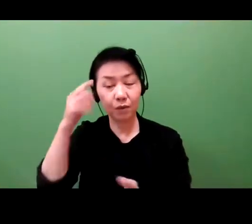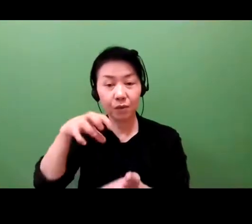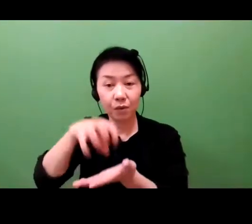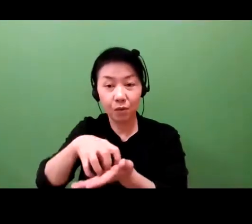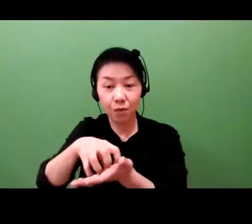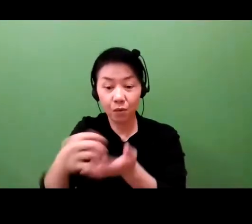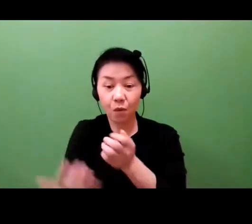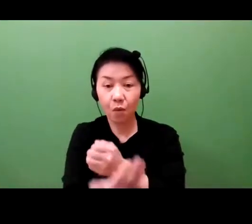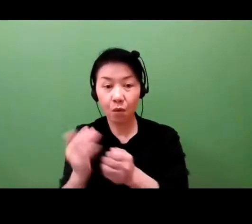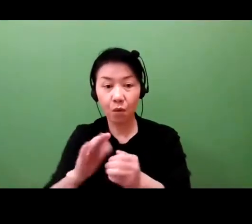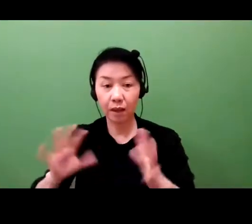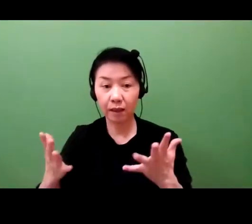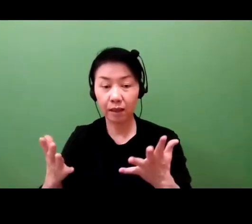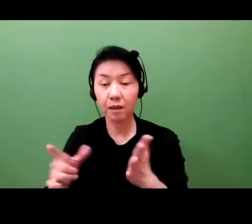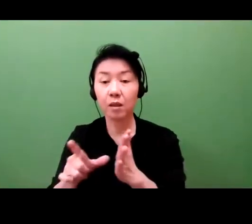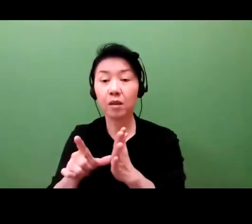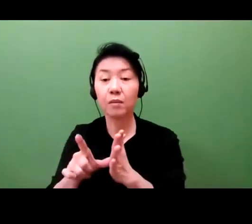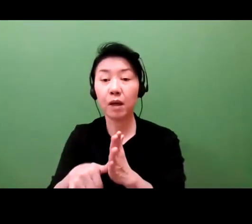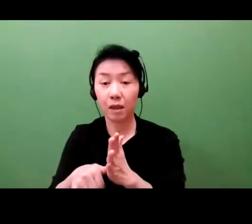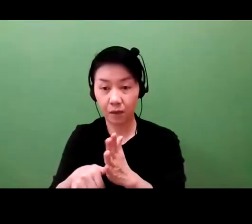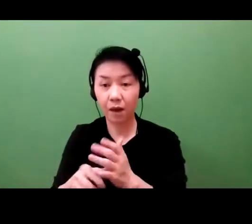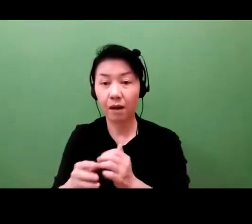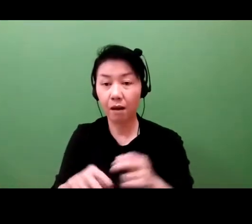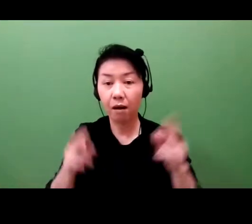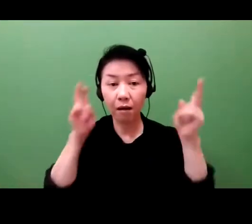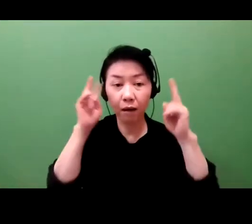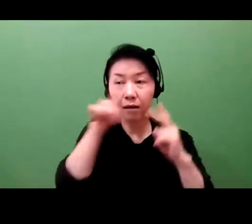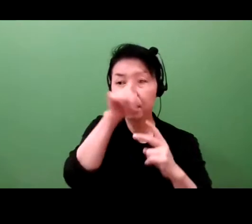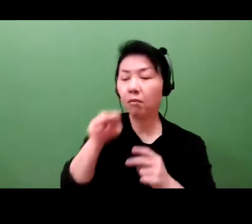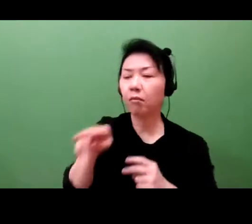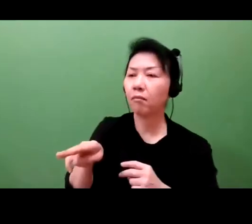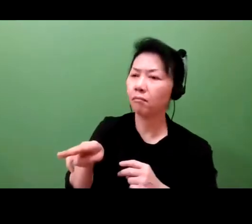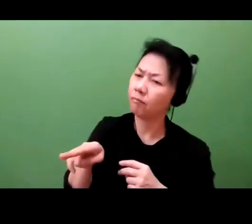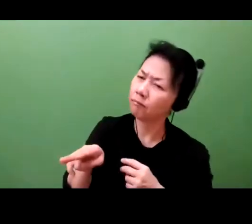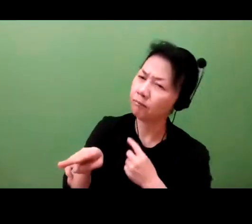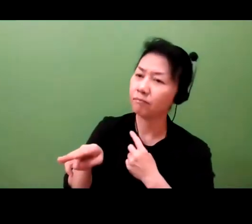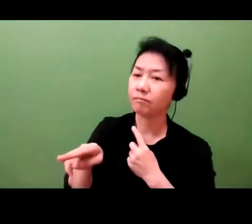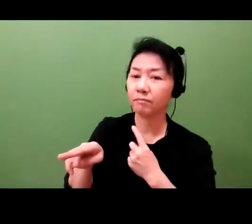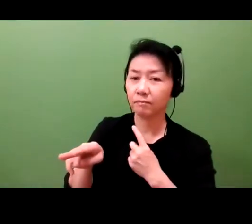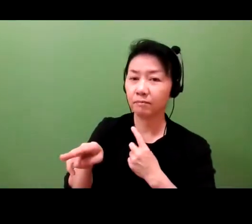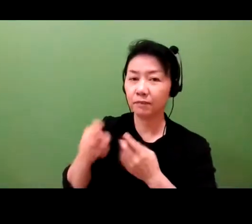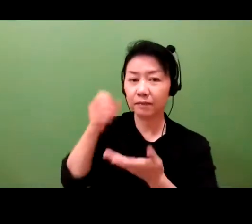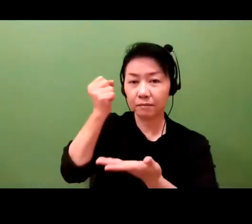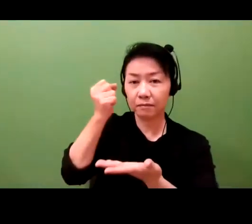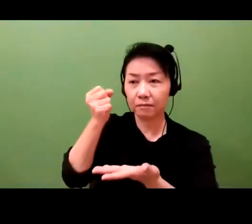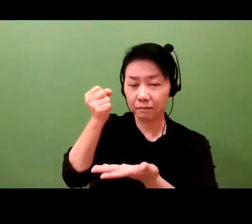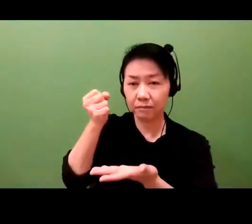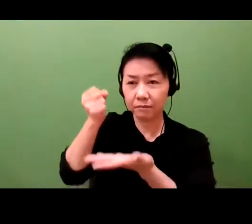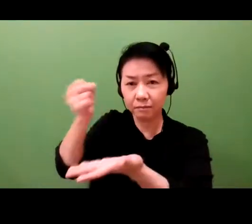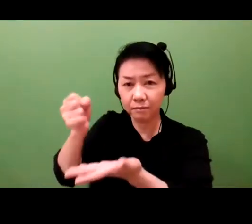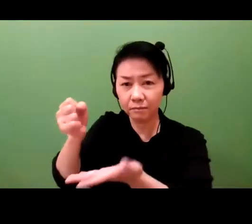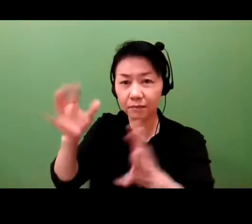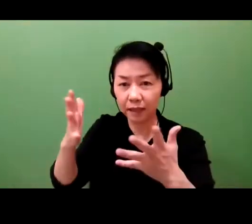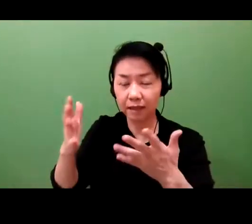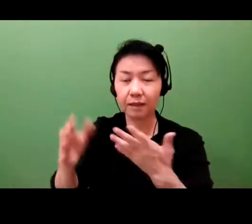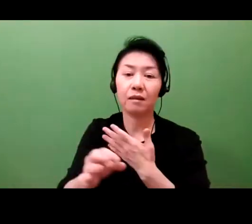to create those barriers to entry to move ahead in the marketplace. Second, a lot of investors, they look